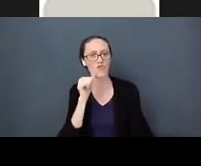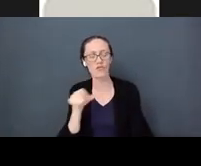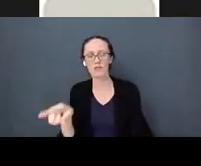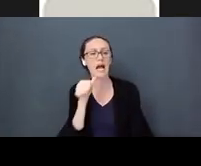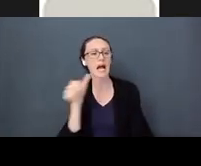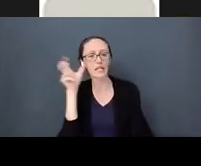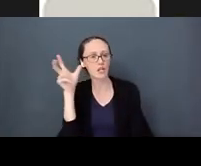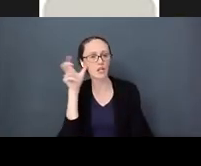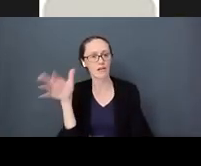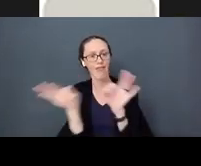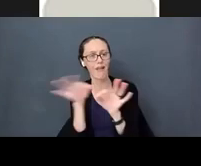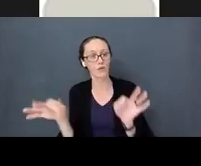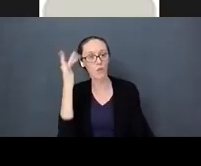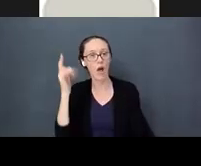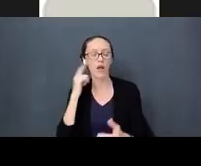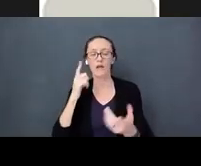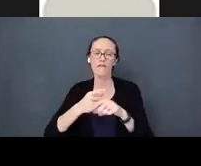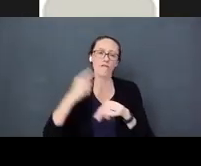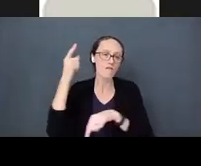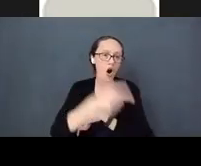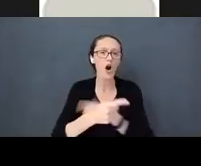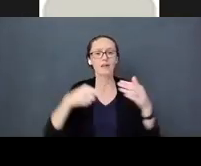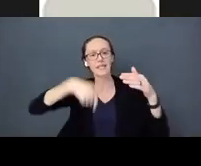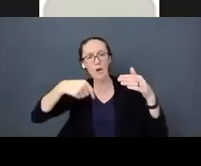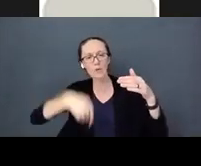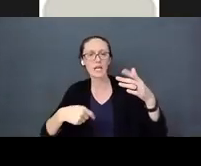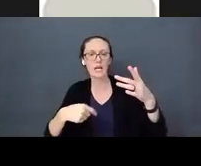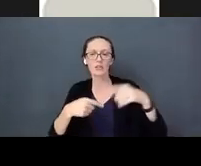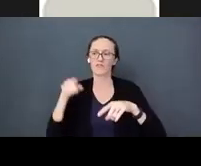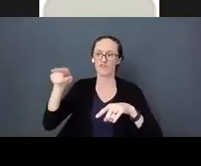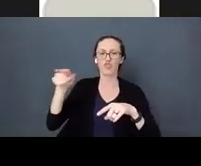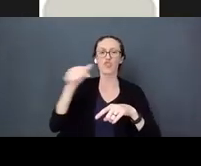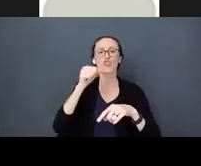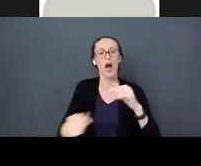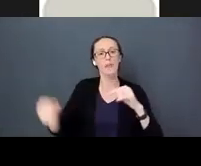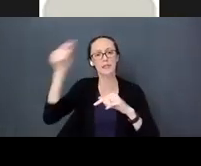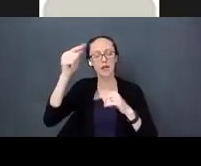but she didn't hear clearly what her mom said. The first years of her life all she did was